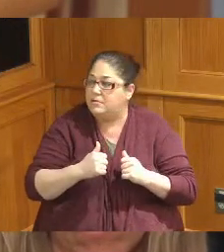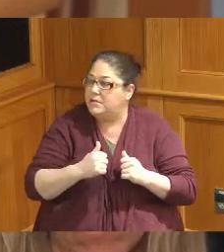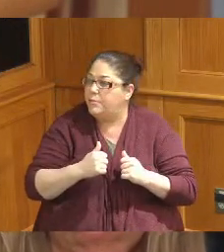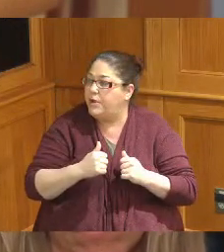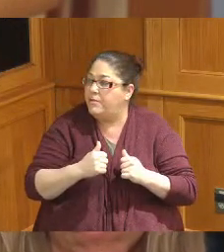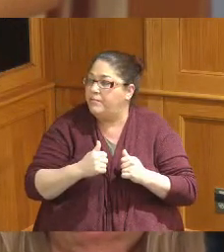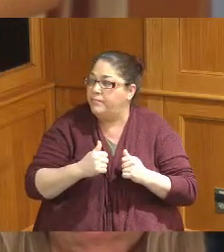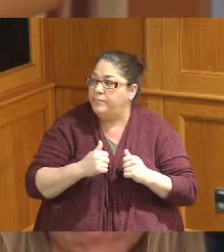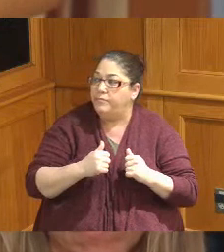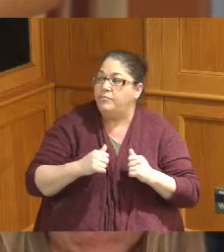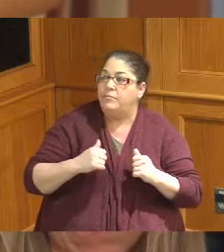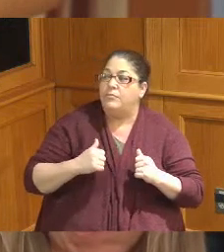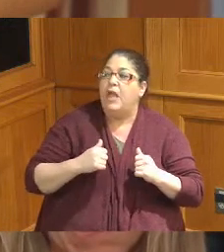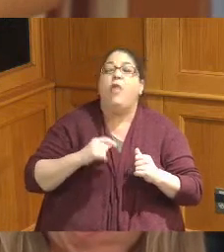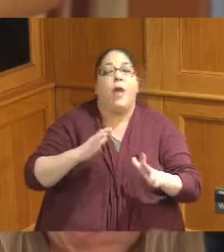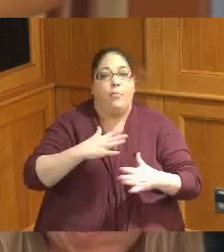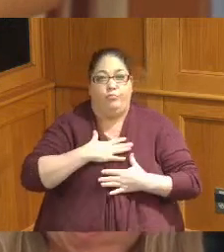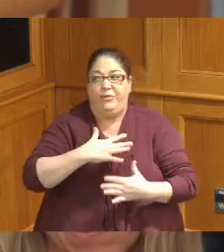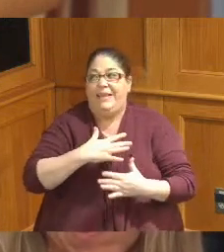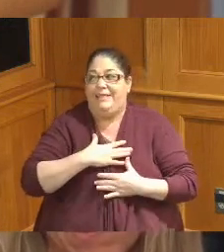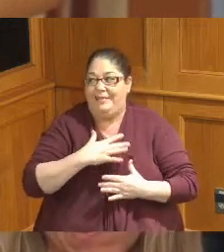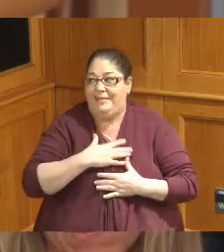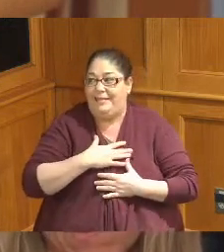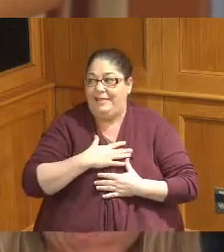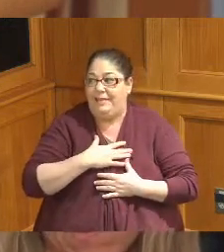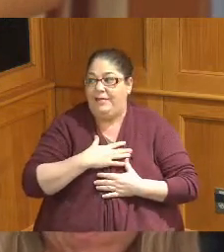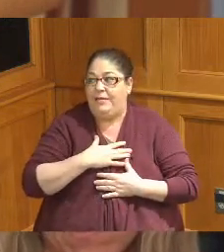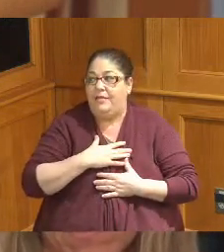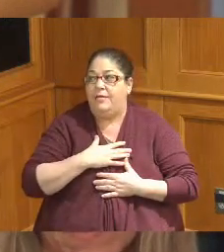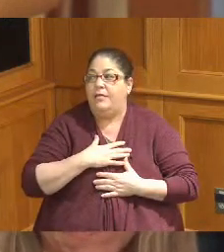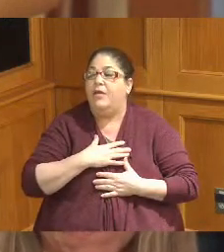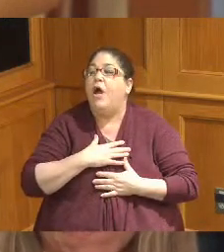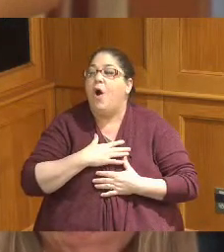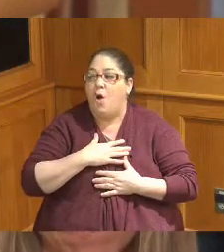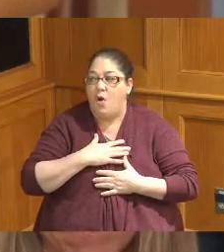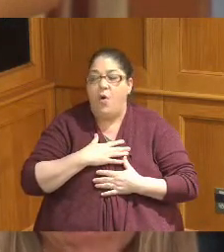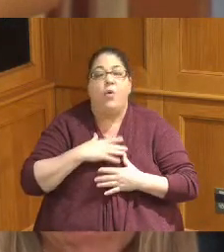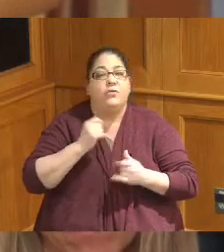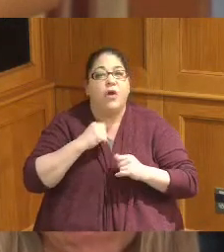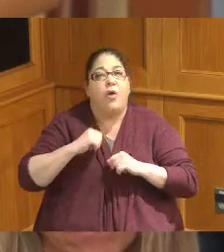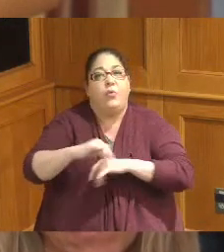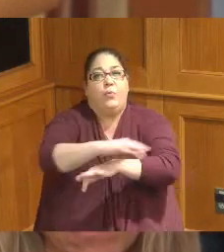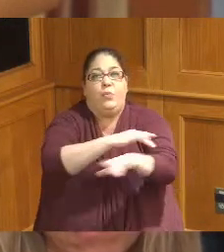it will be a period of time to process running because while there was no air for the for a